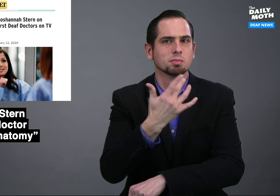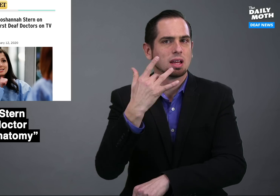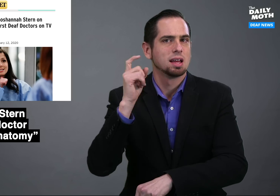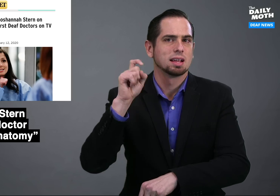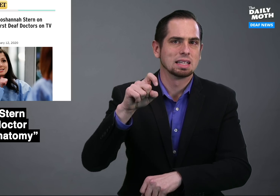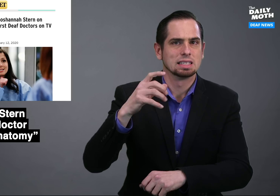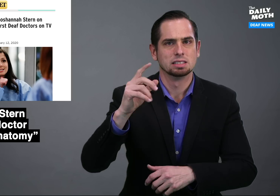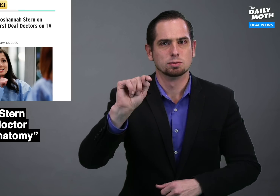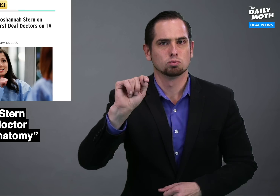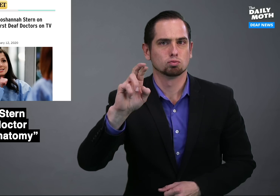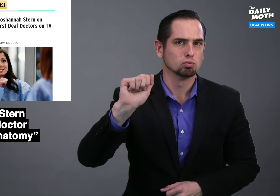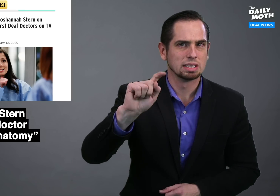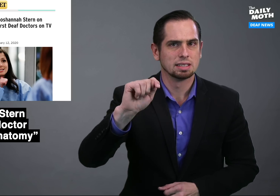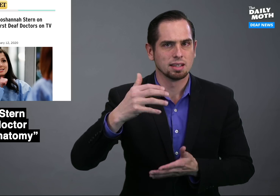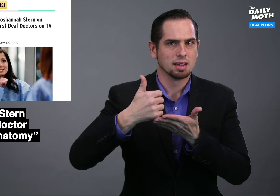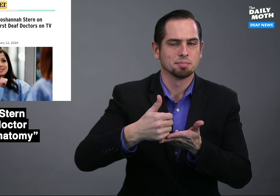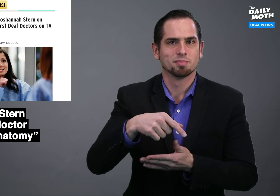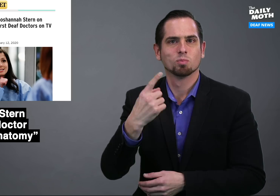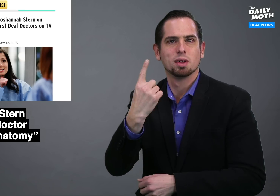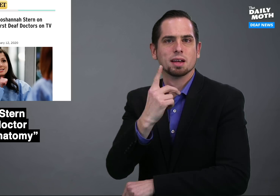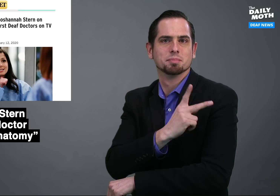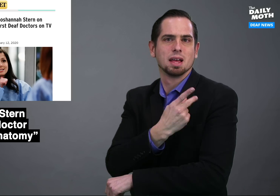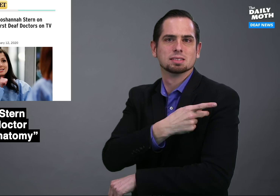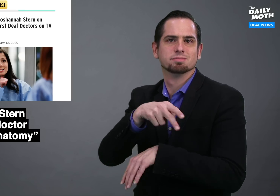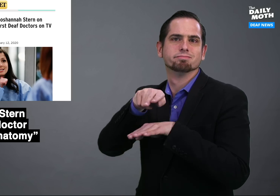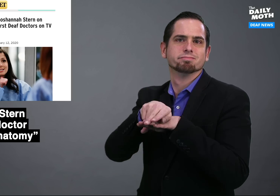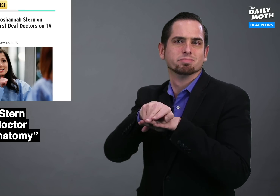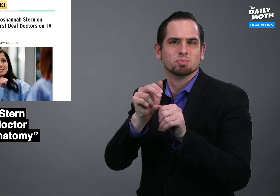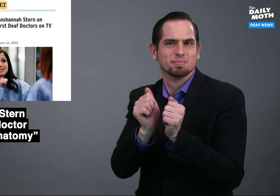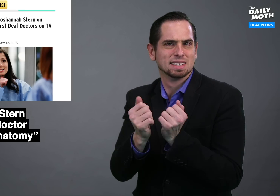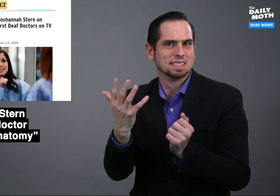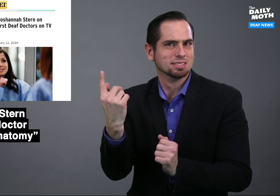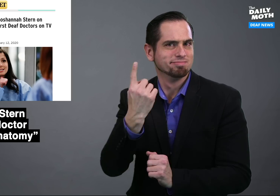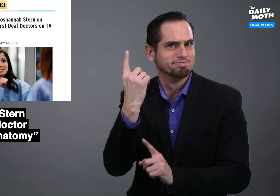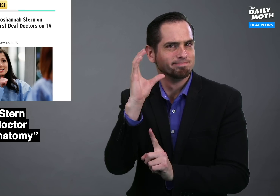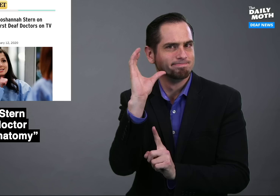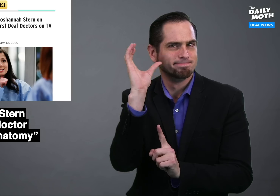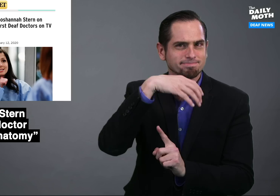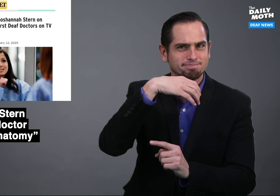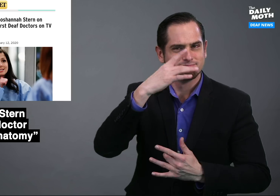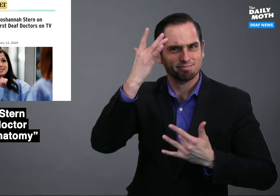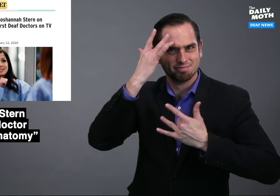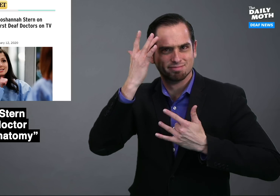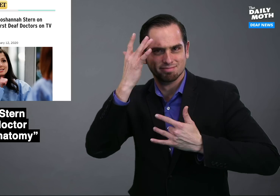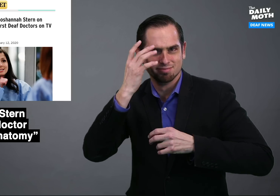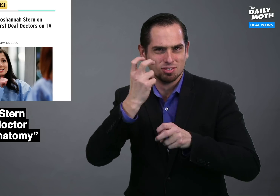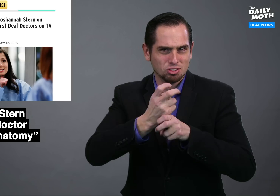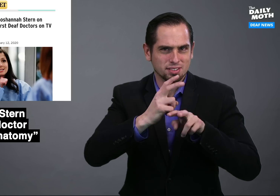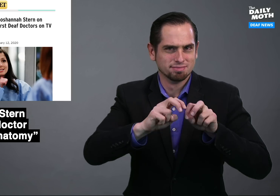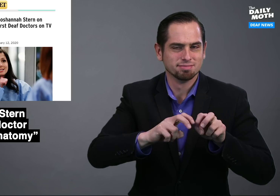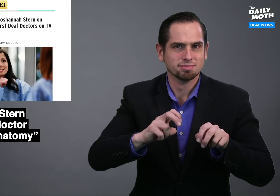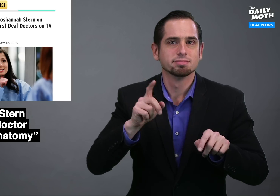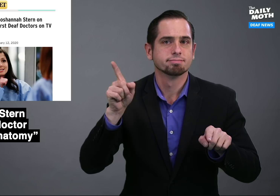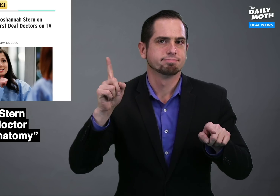to treat a patient with a mysterious ailment.